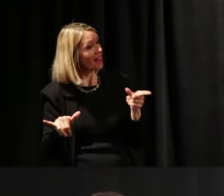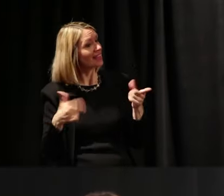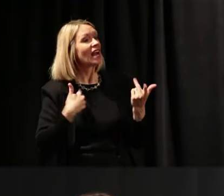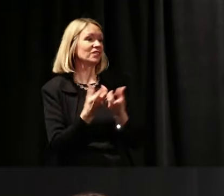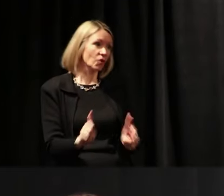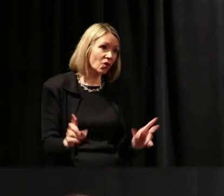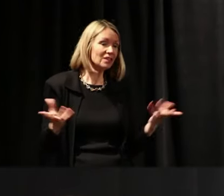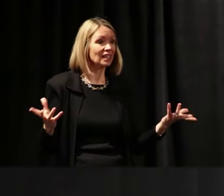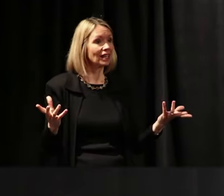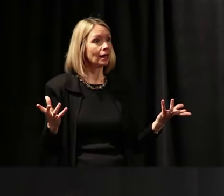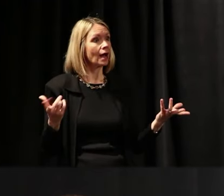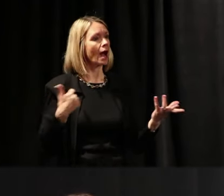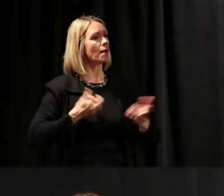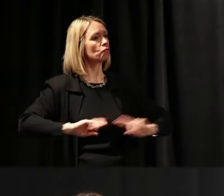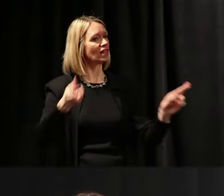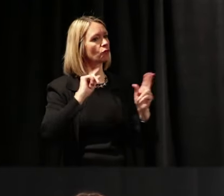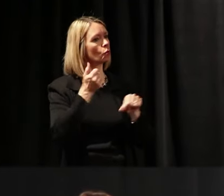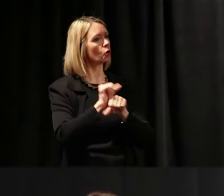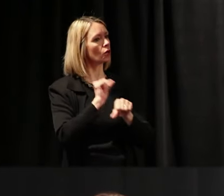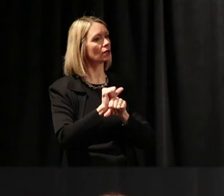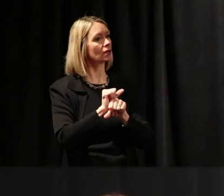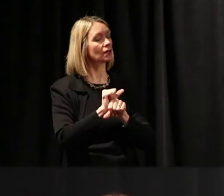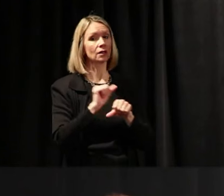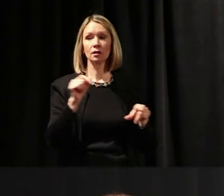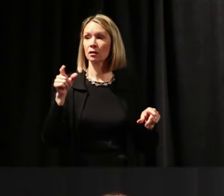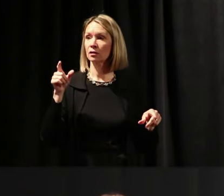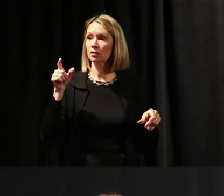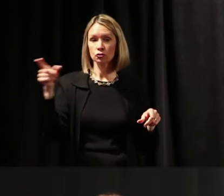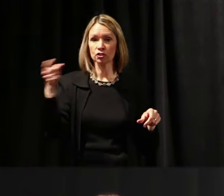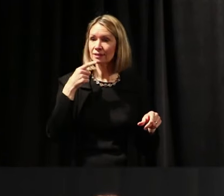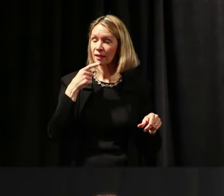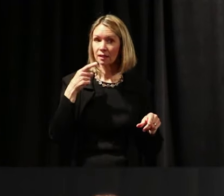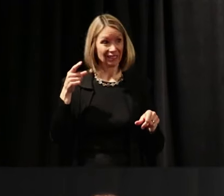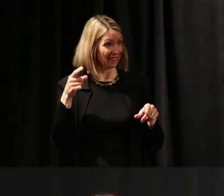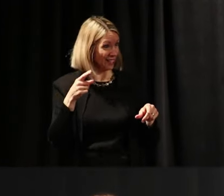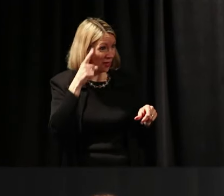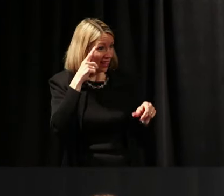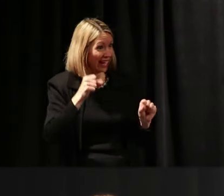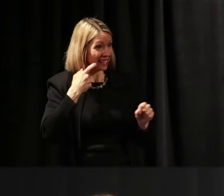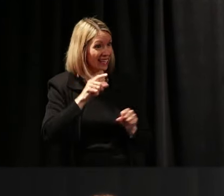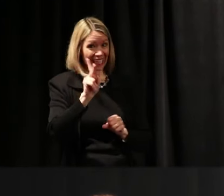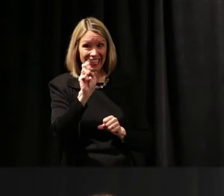“and I want to go to work.” And she said, “Do you think I can get a key punch job?”